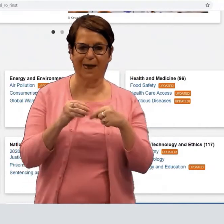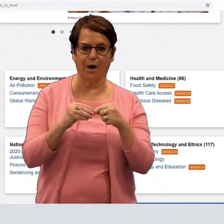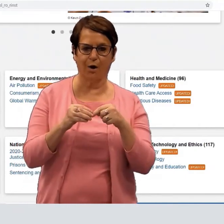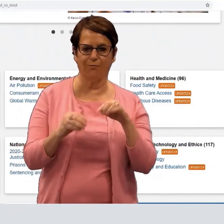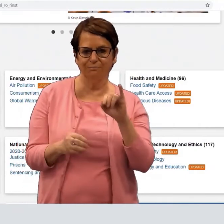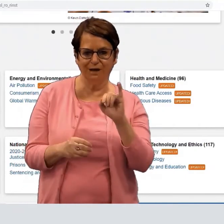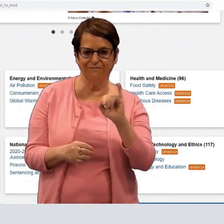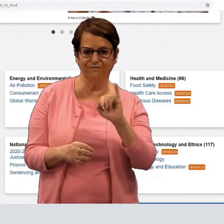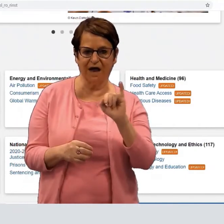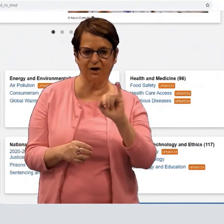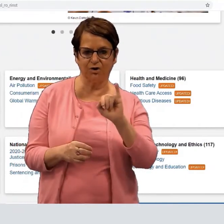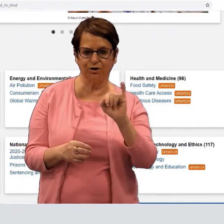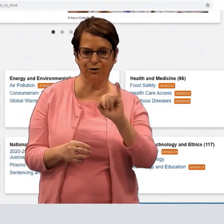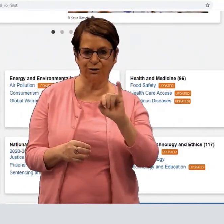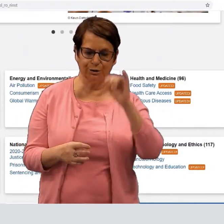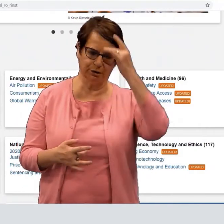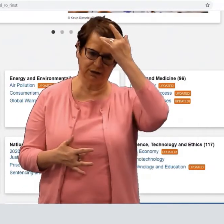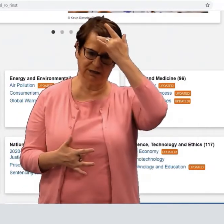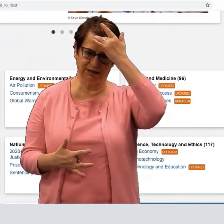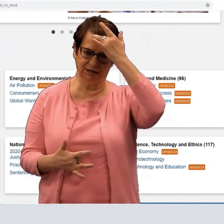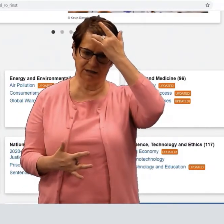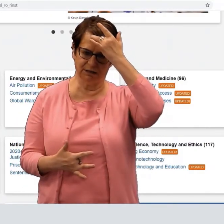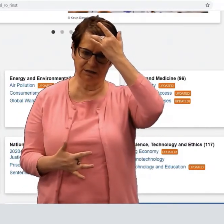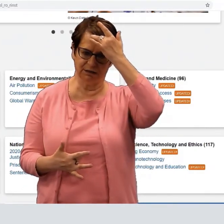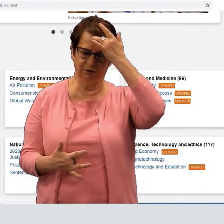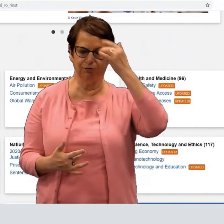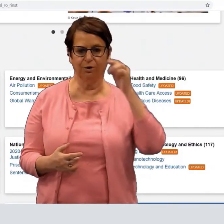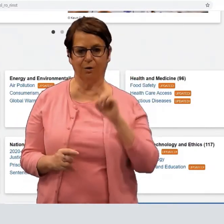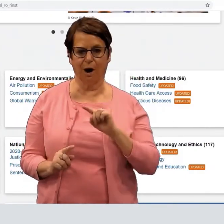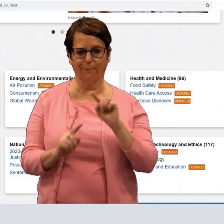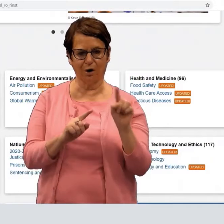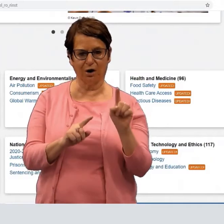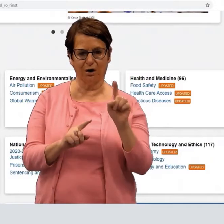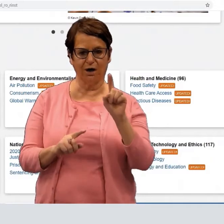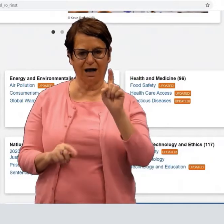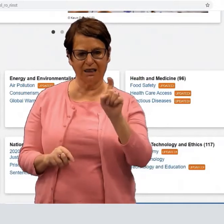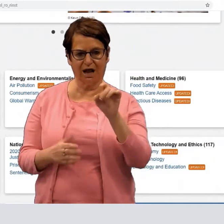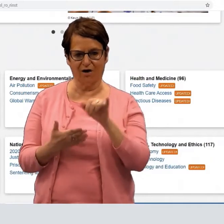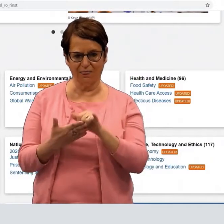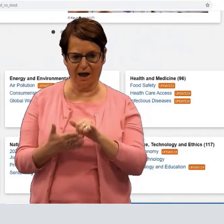I'm curious about infectious diseases, so I'll click on that.